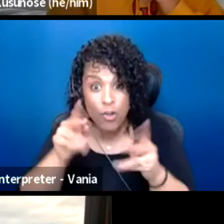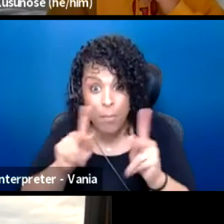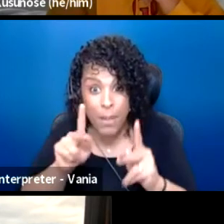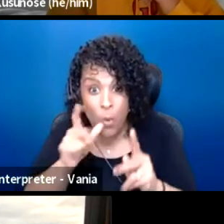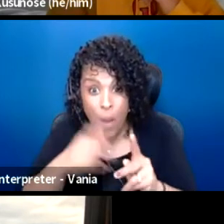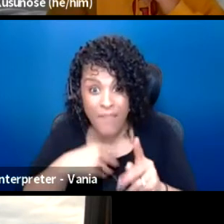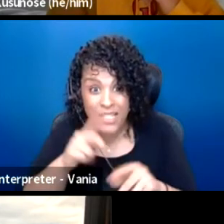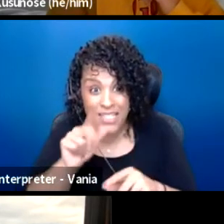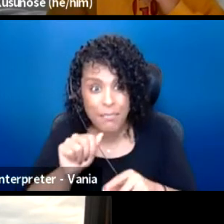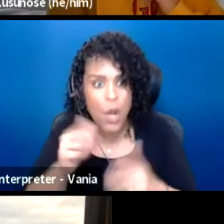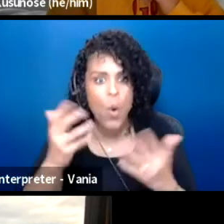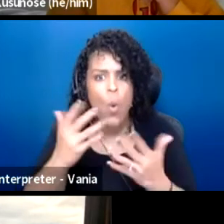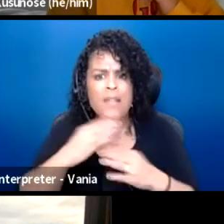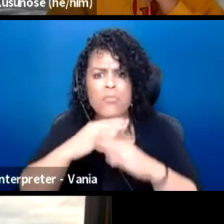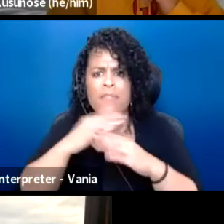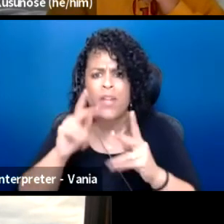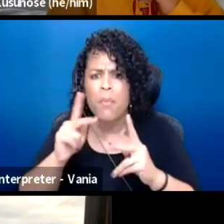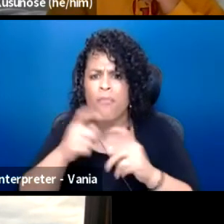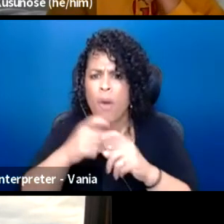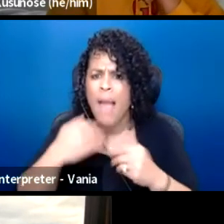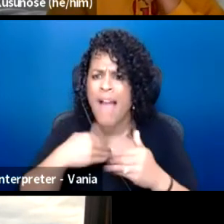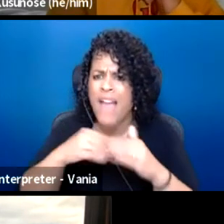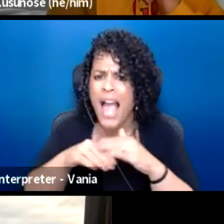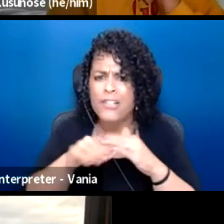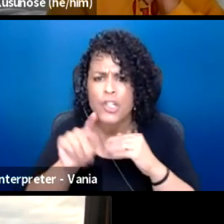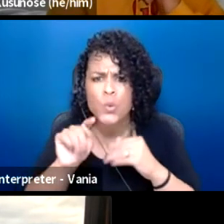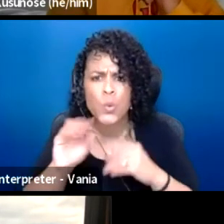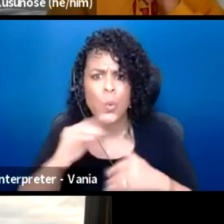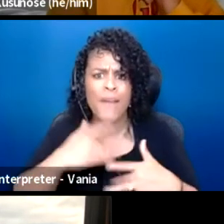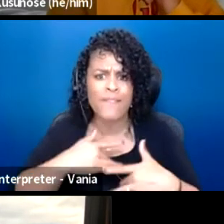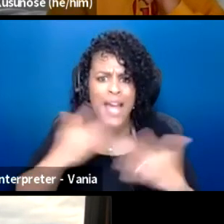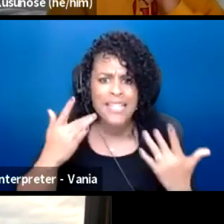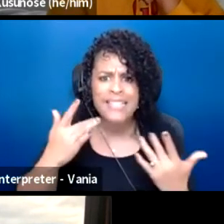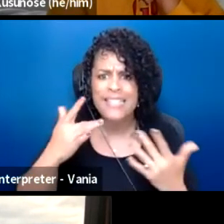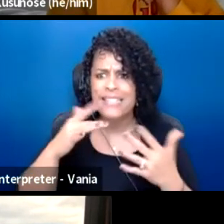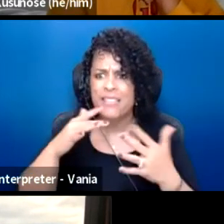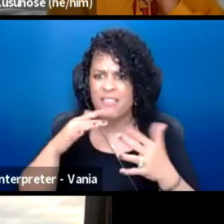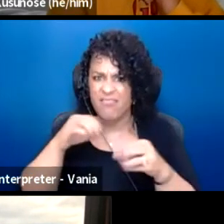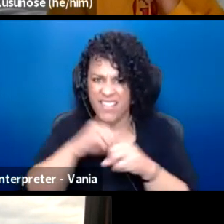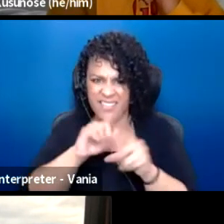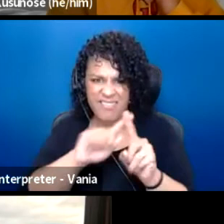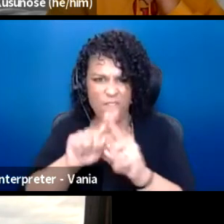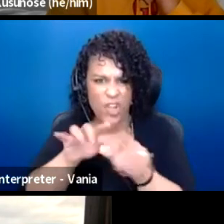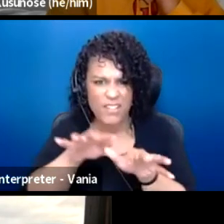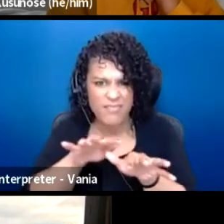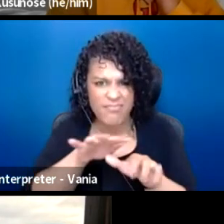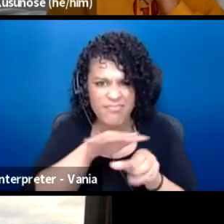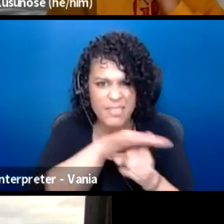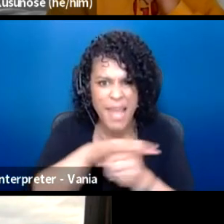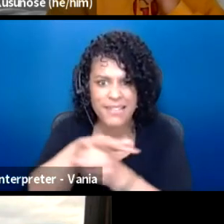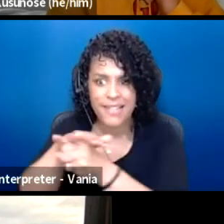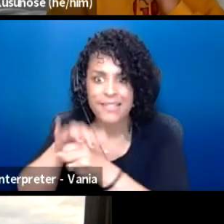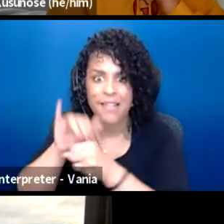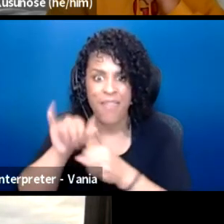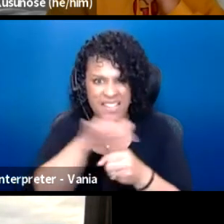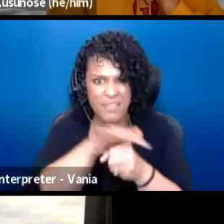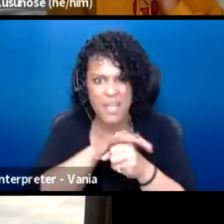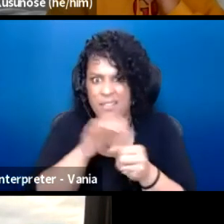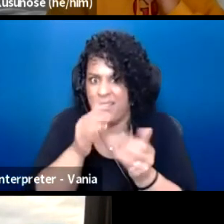and what is preventing people from having access to events and spaces, then actually those spaces become accessible for everybody